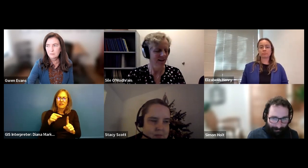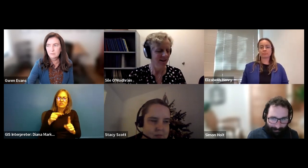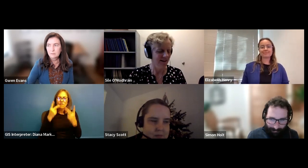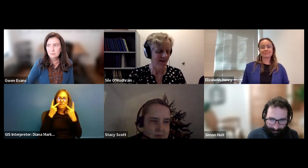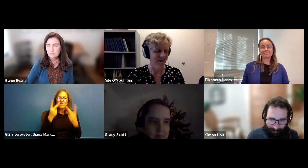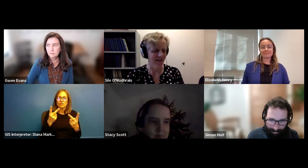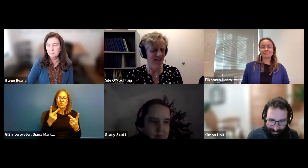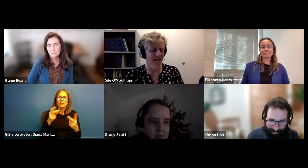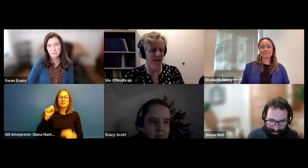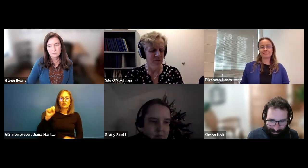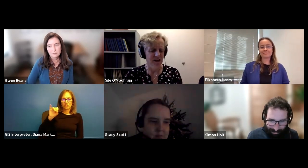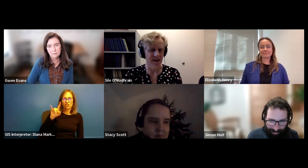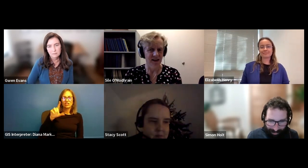Sile O'Modhrain: Yes, this is Sheila um